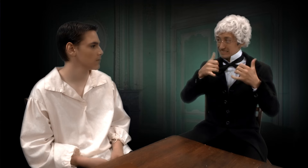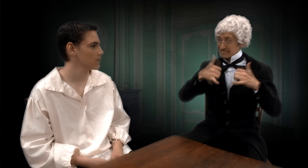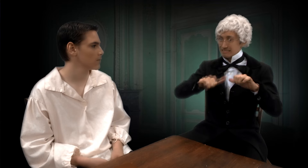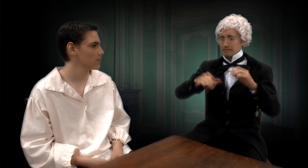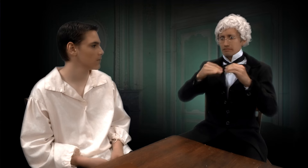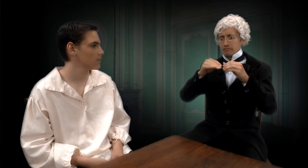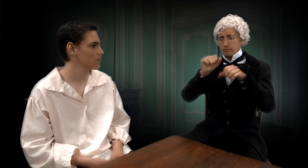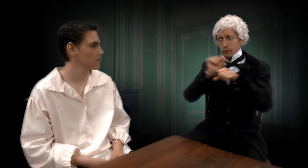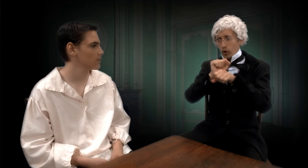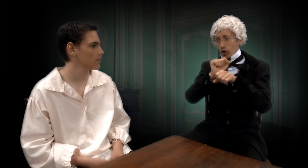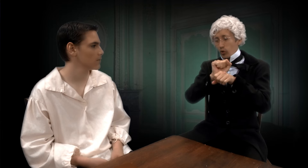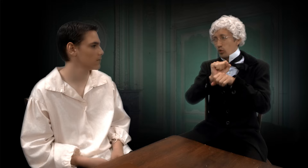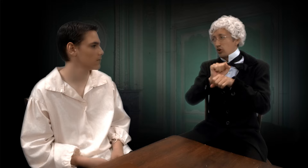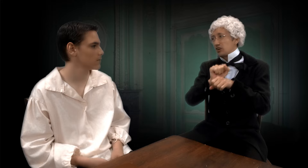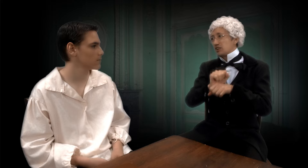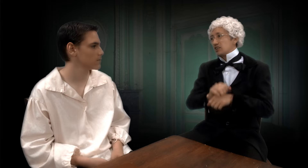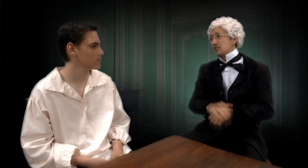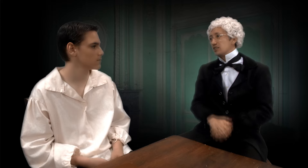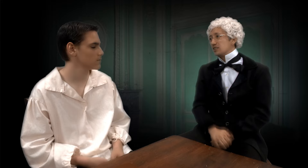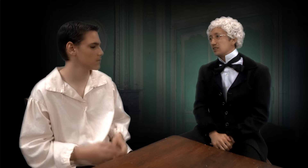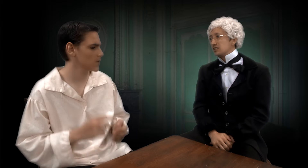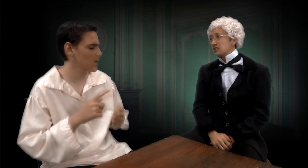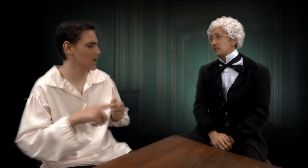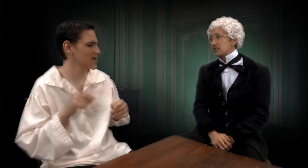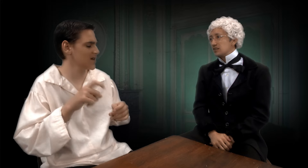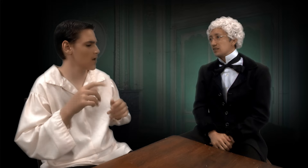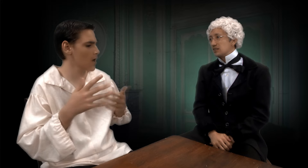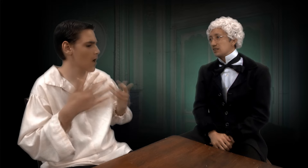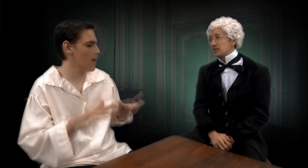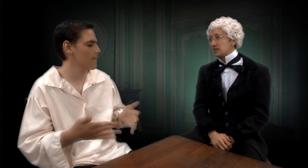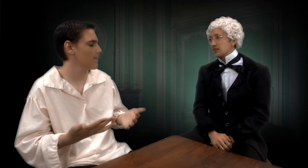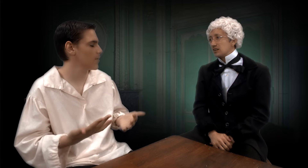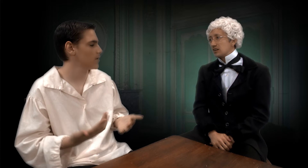But there's still work to do. What needs to be finished?